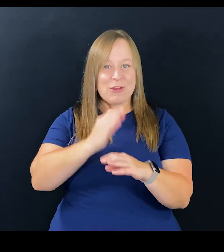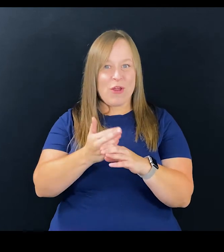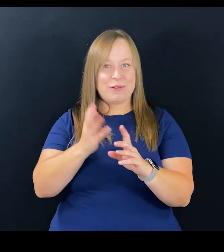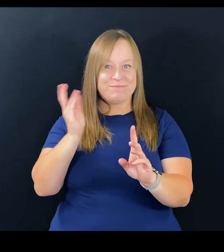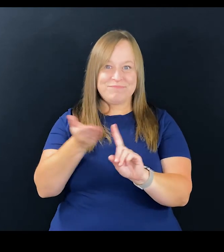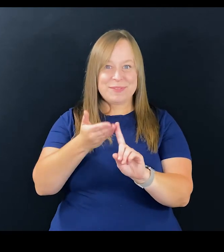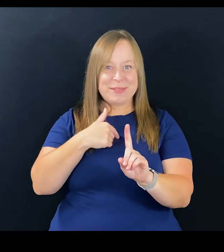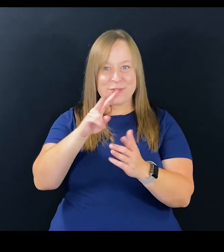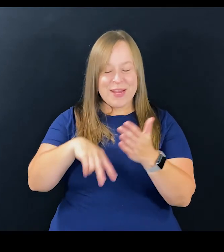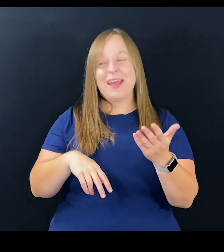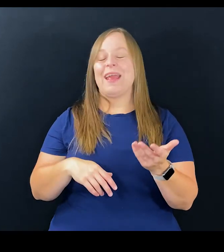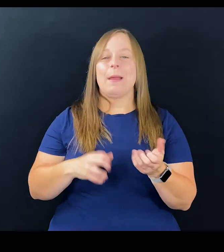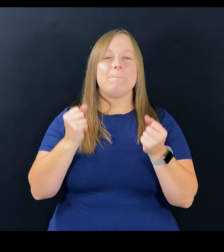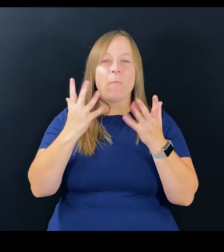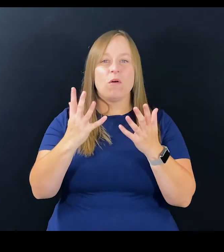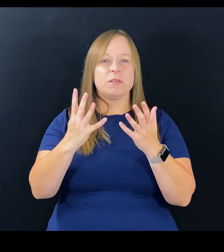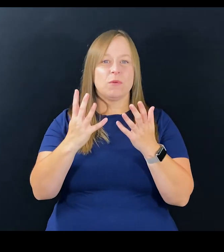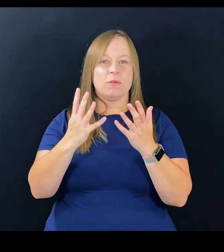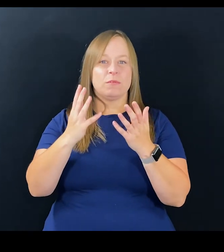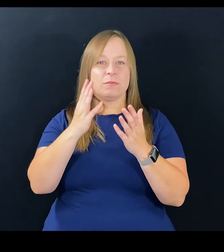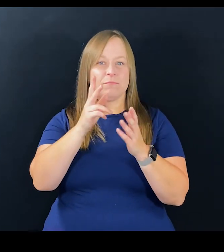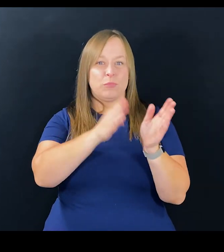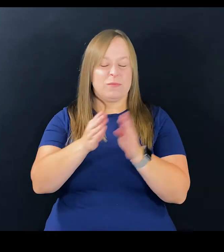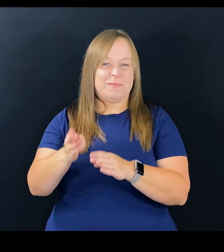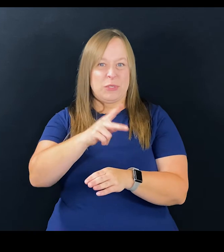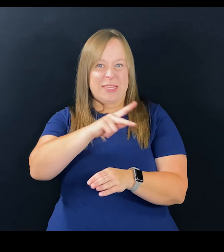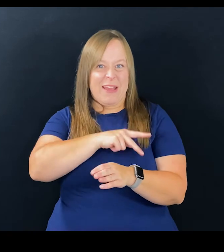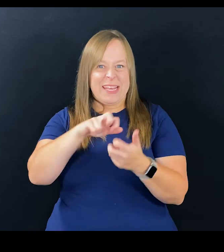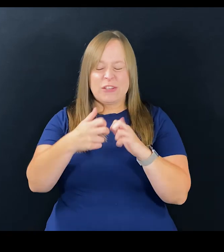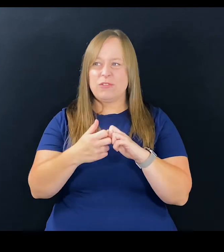with disabilities and one has multiple personality issues,